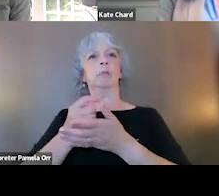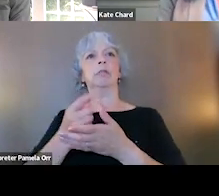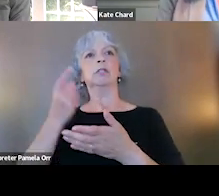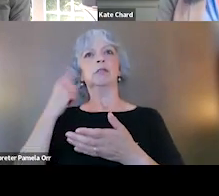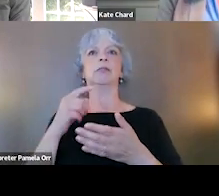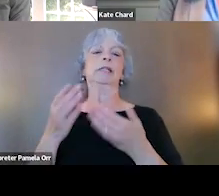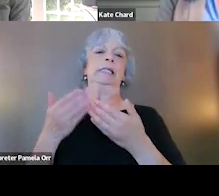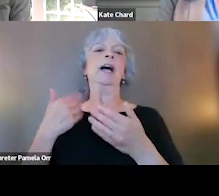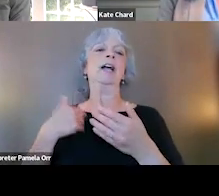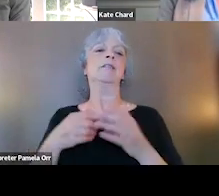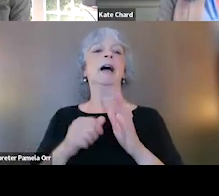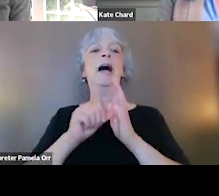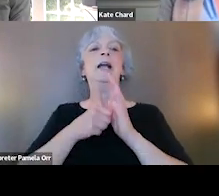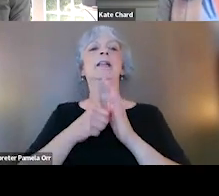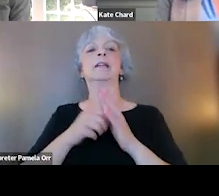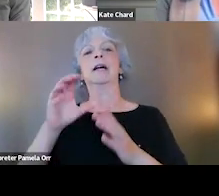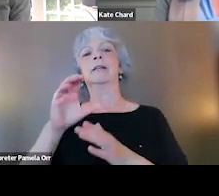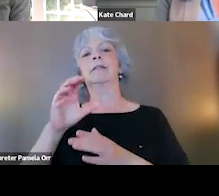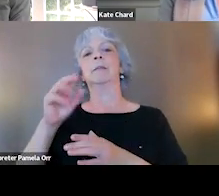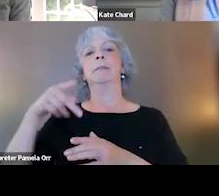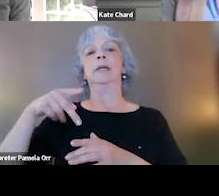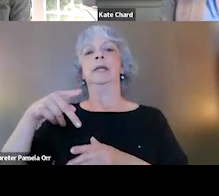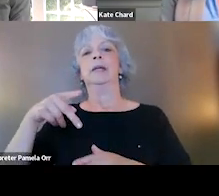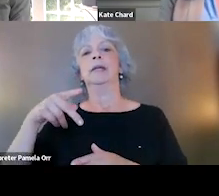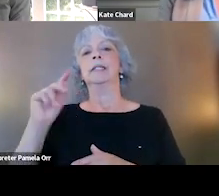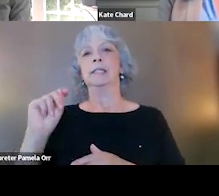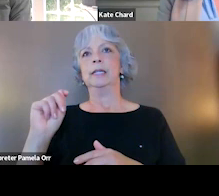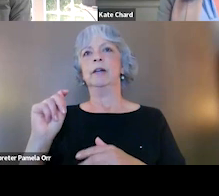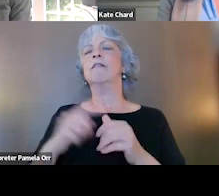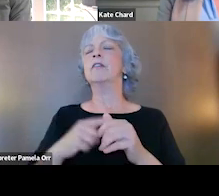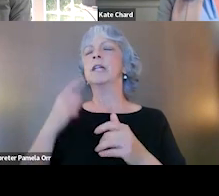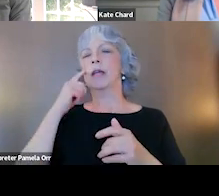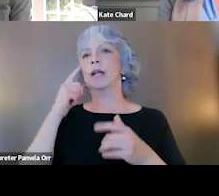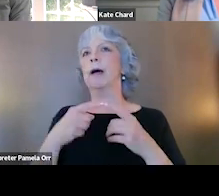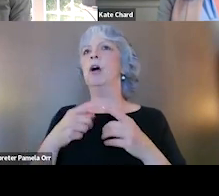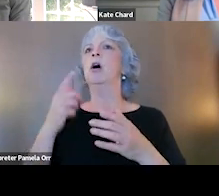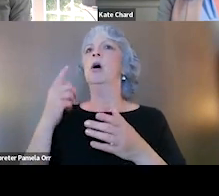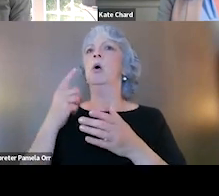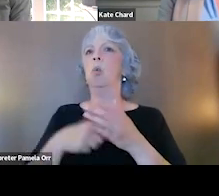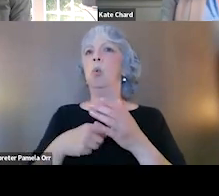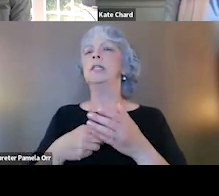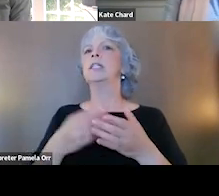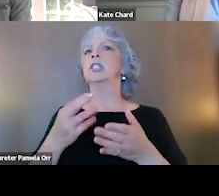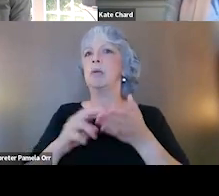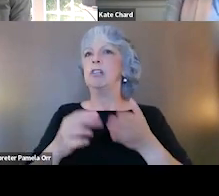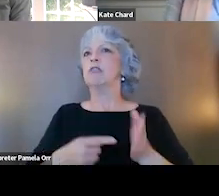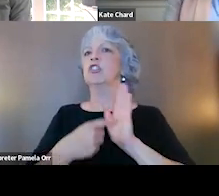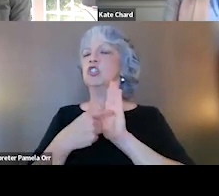highlighted cognitive processing therapy, the first thing I always think about is, okay, what does the research show? Can it be done in individual?